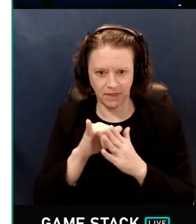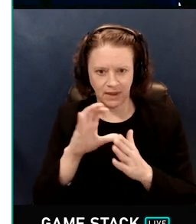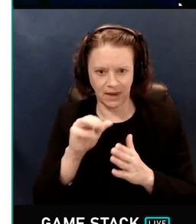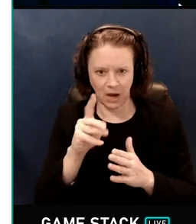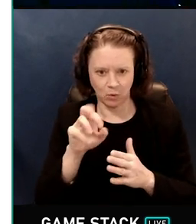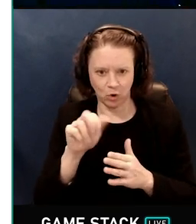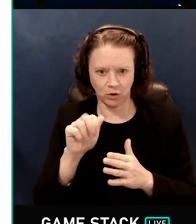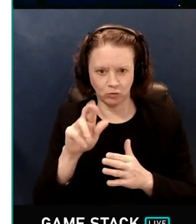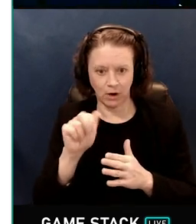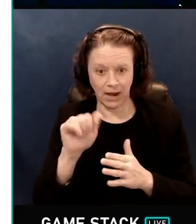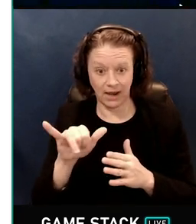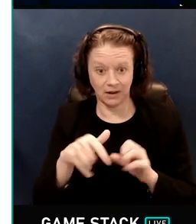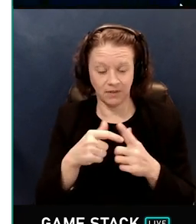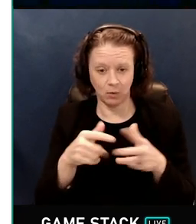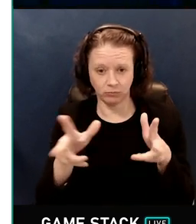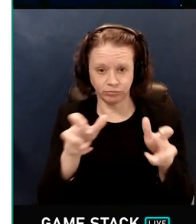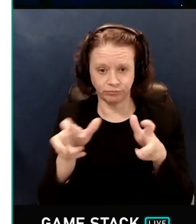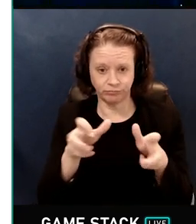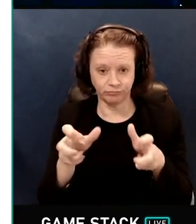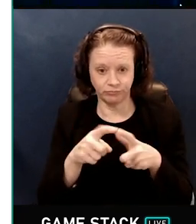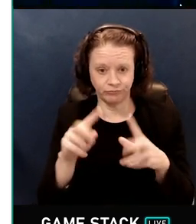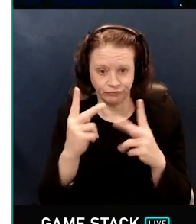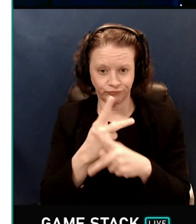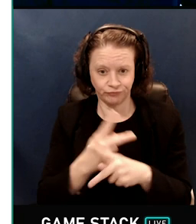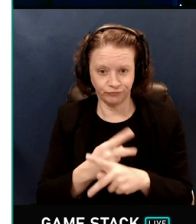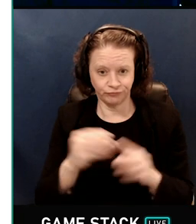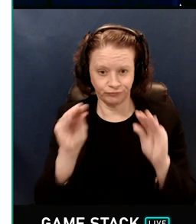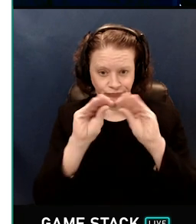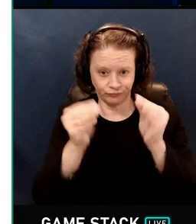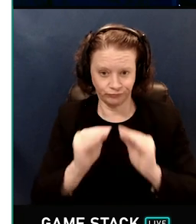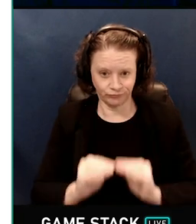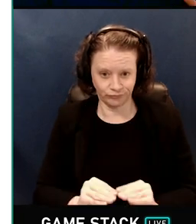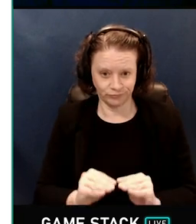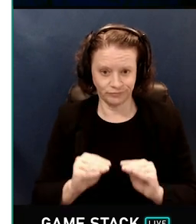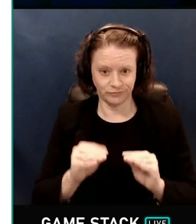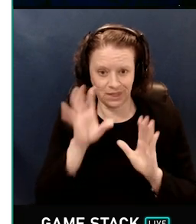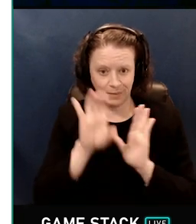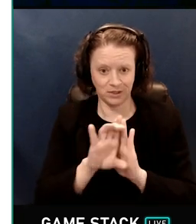and that's our image finished. So just go with me on this.